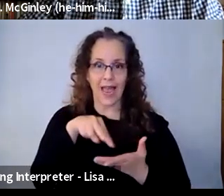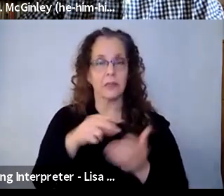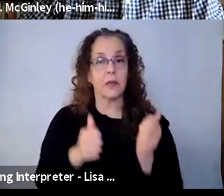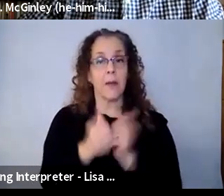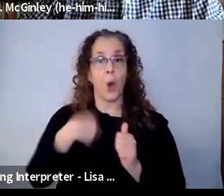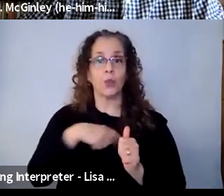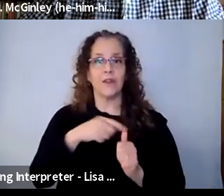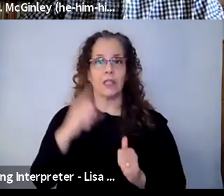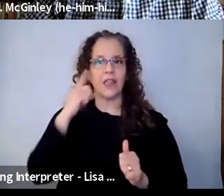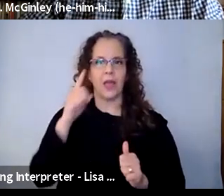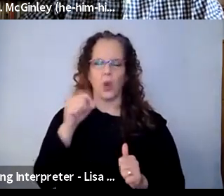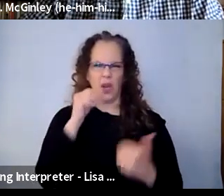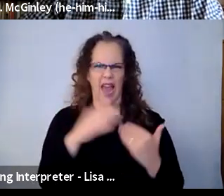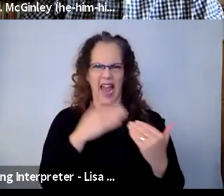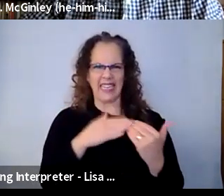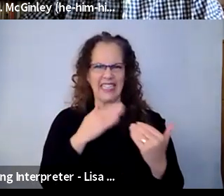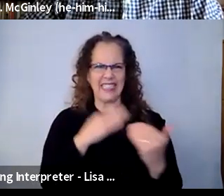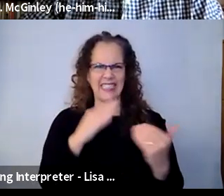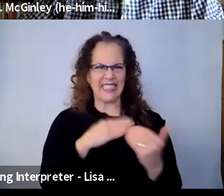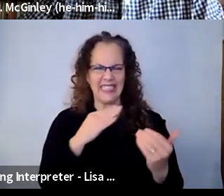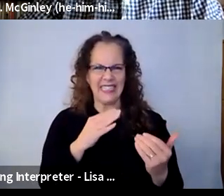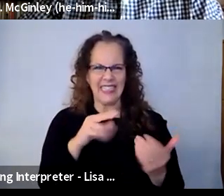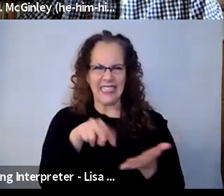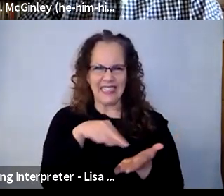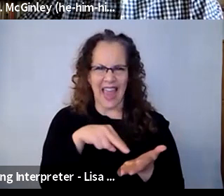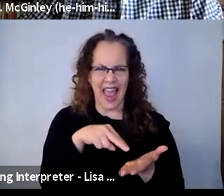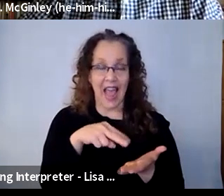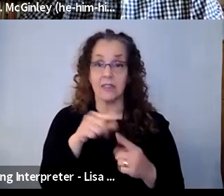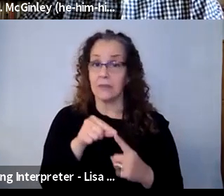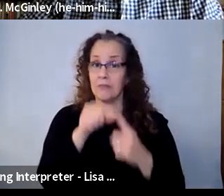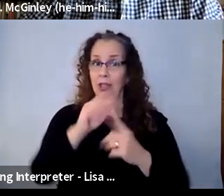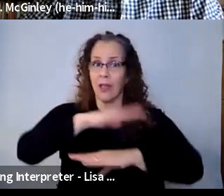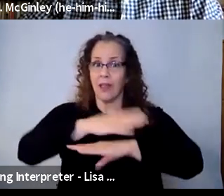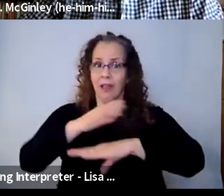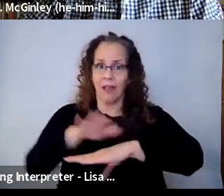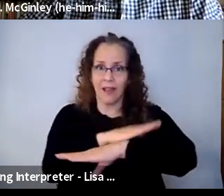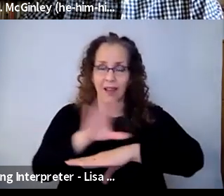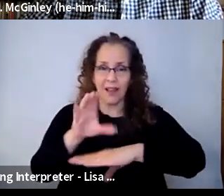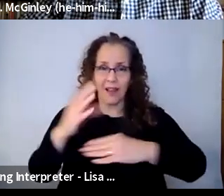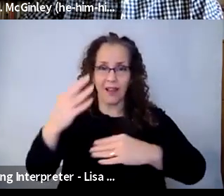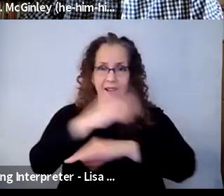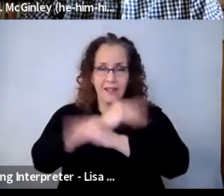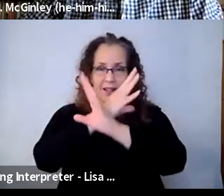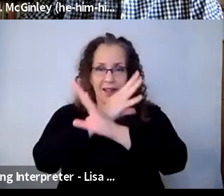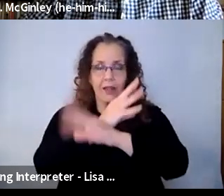easy art form. But we had to really adapt to whatever it is